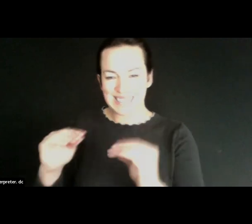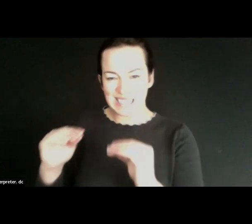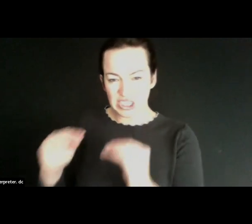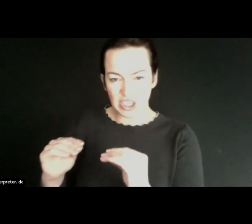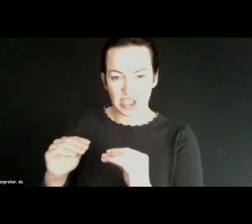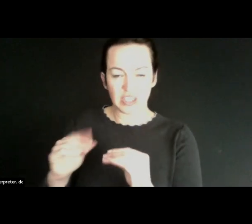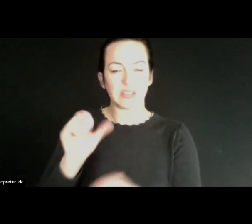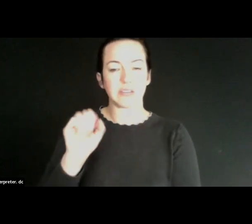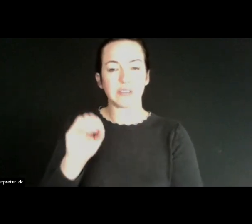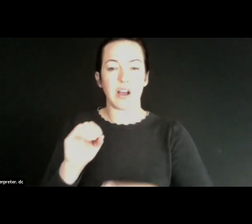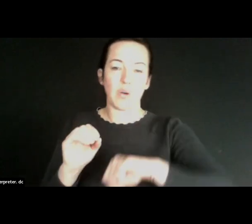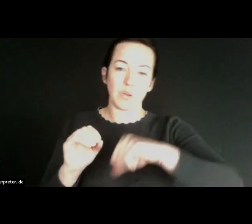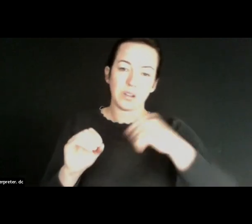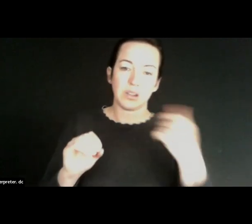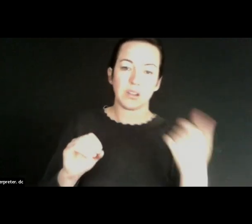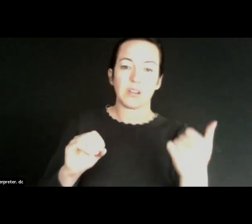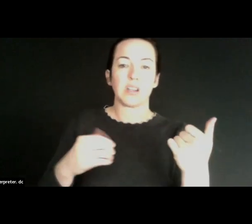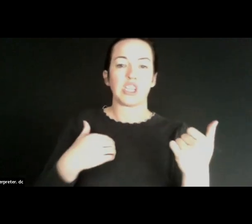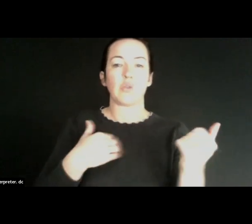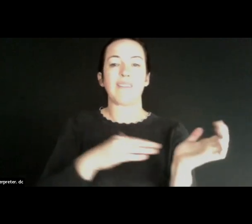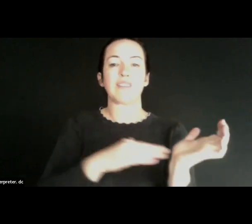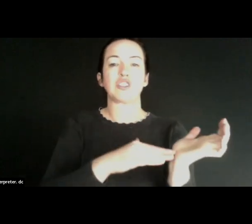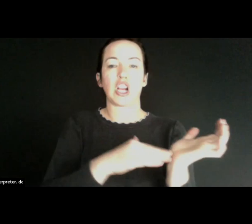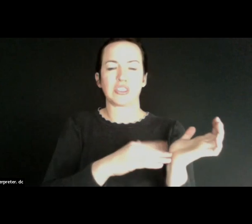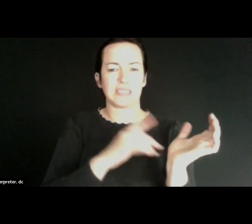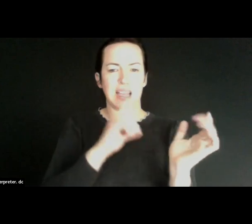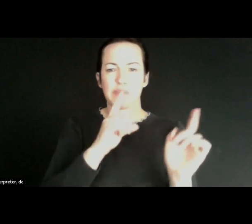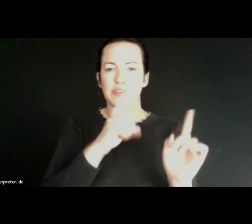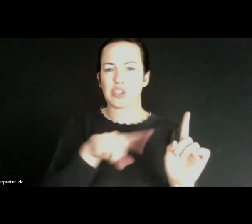the other side of the equation you had providers, I’m sure they were getting frustrated with her